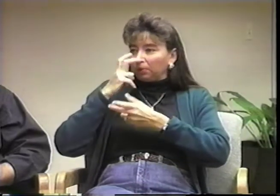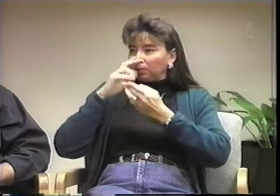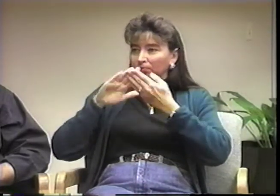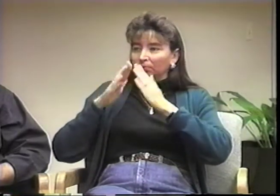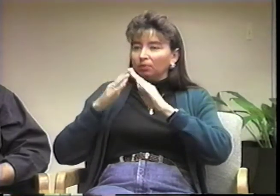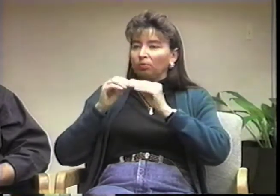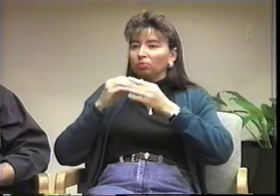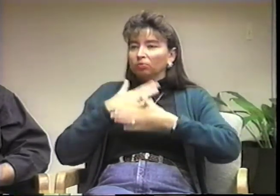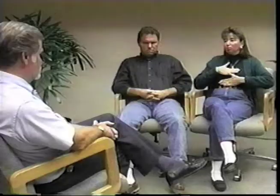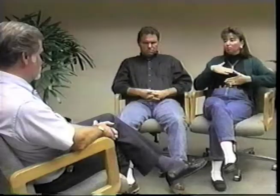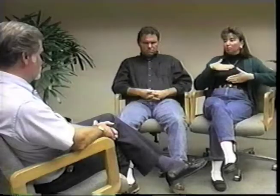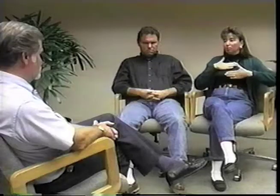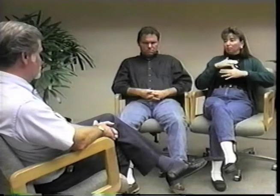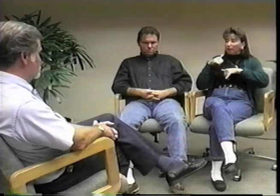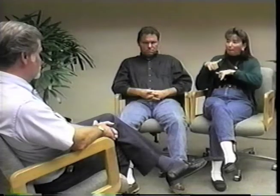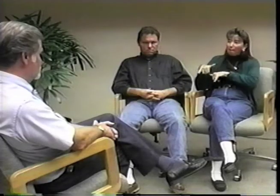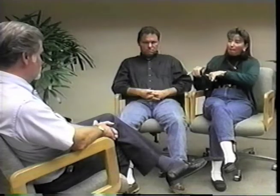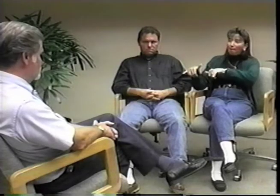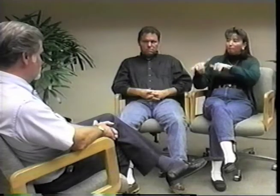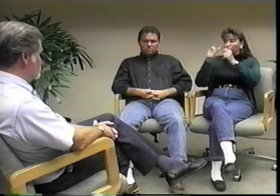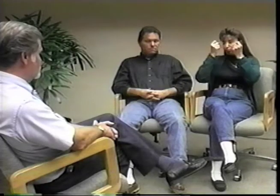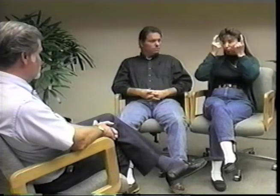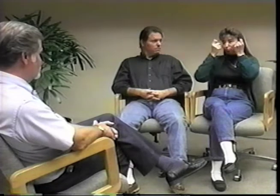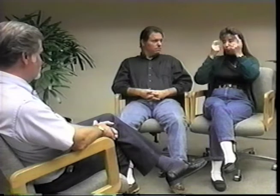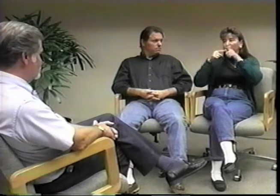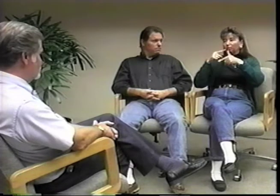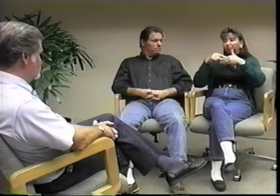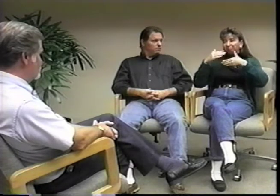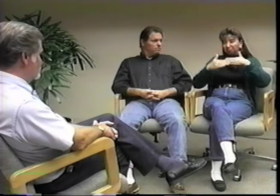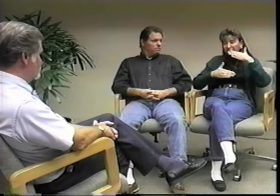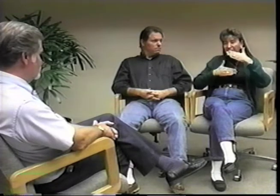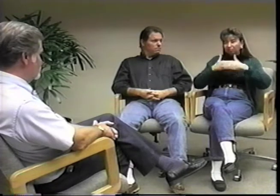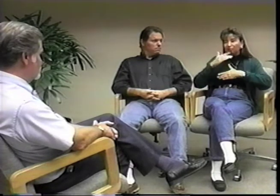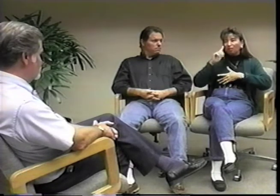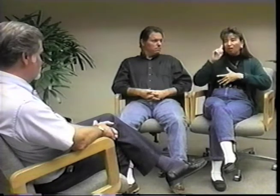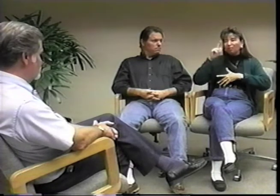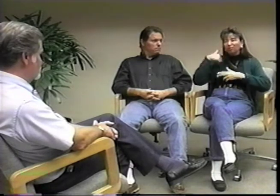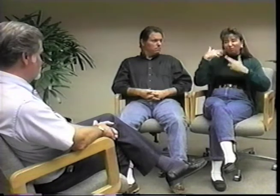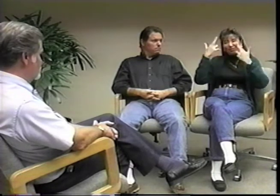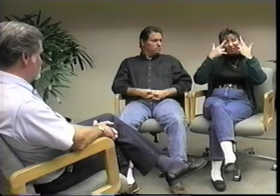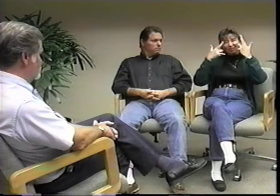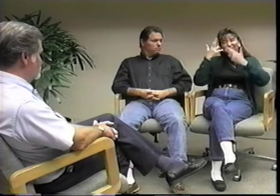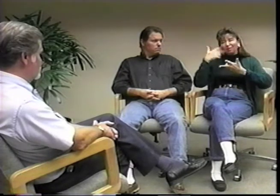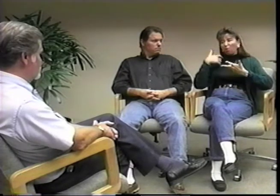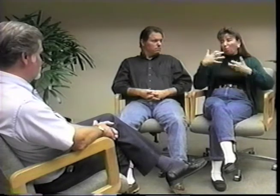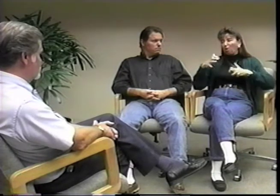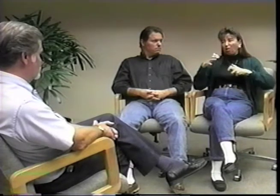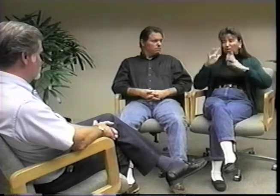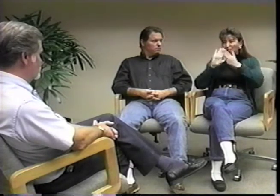and became more involved with the DeafBlind Community. We share a common bond and understand each other's situation.